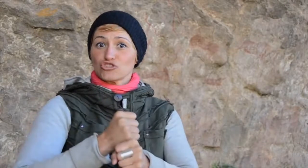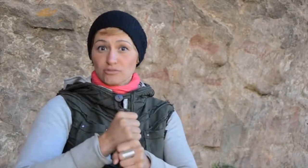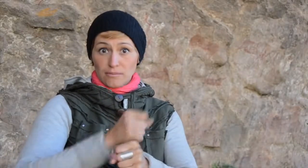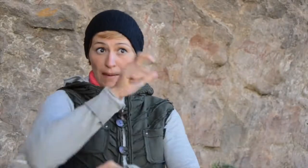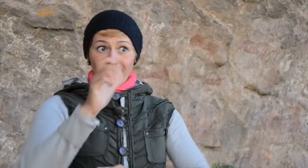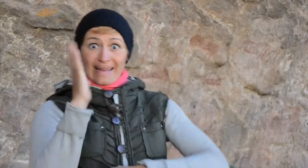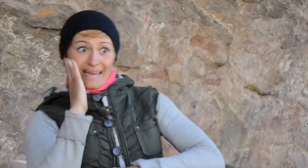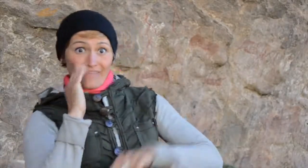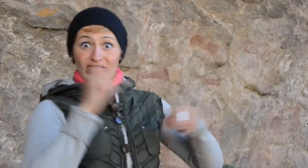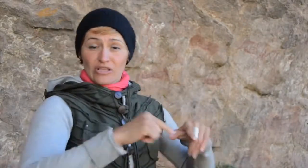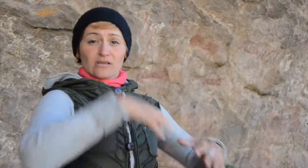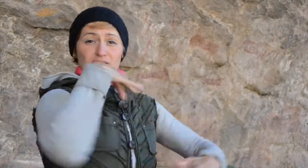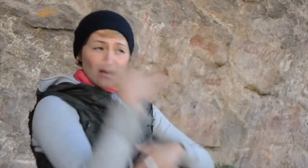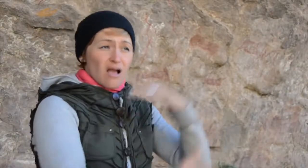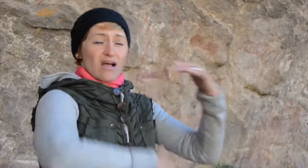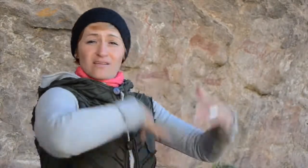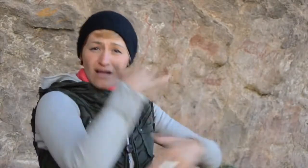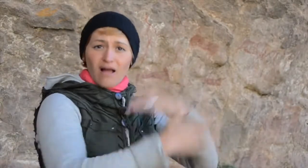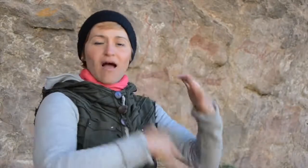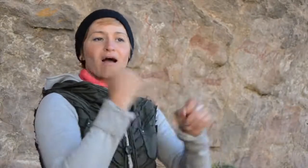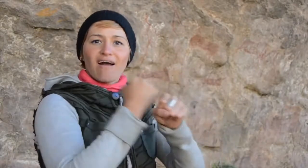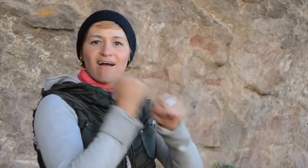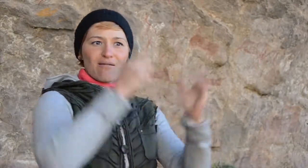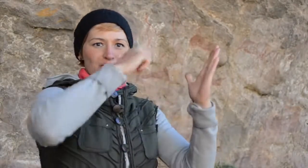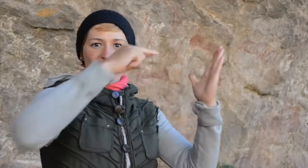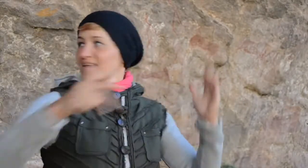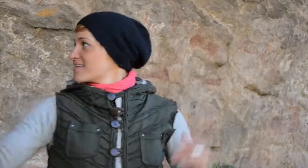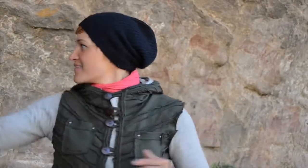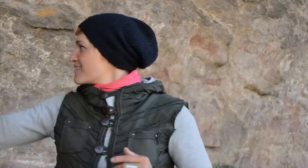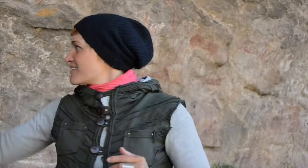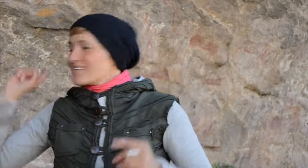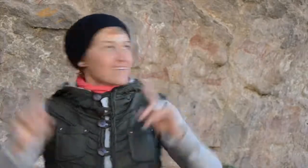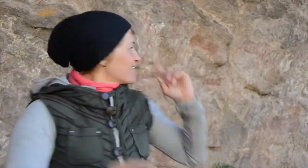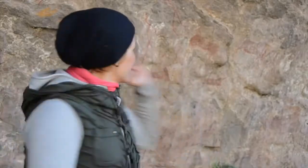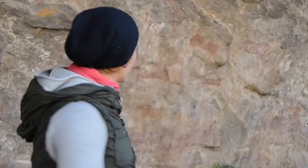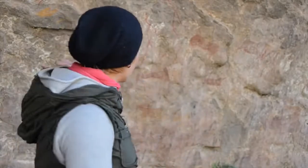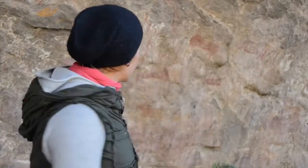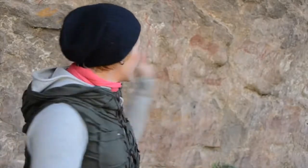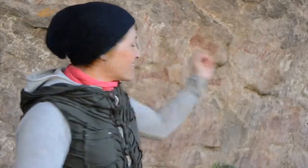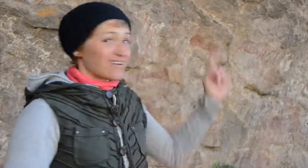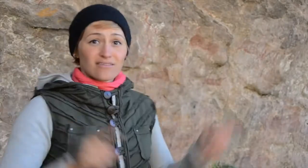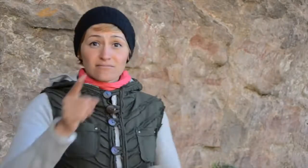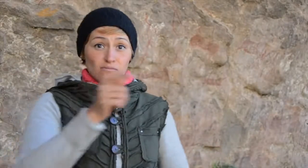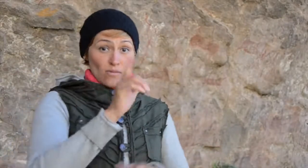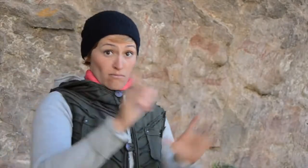years old and occurred during the Stone Age.